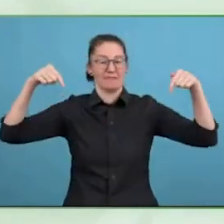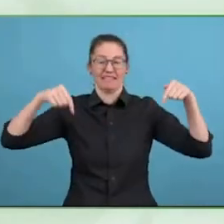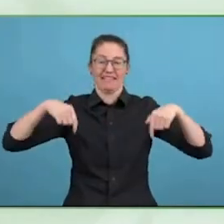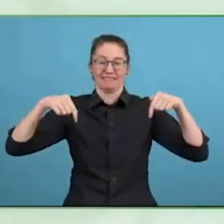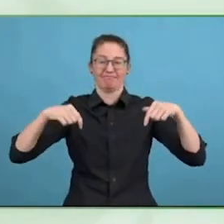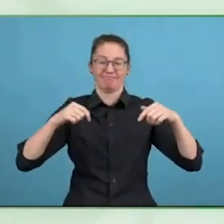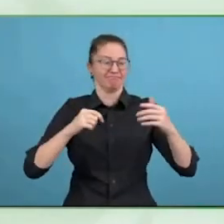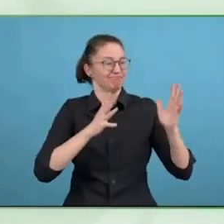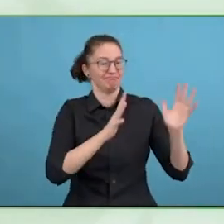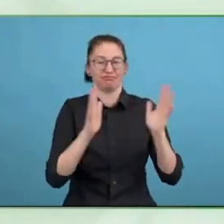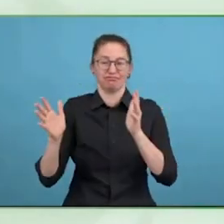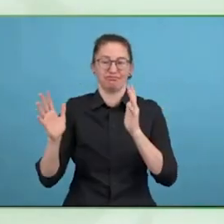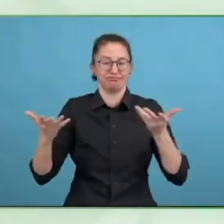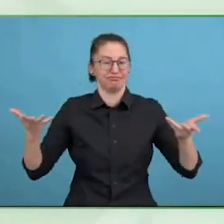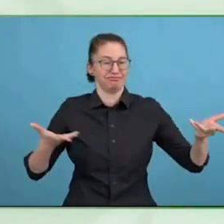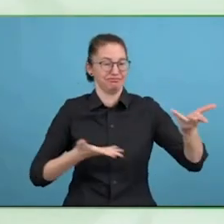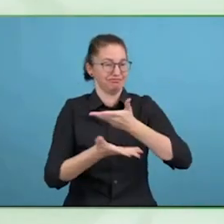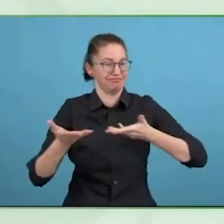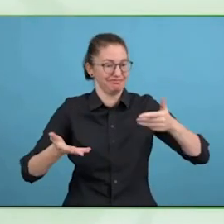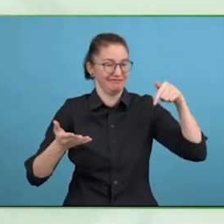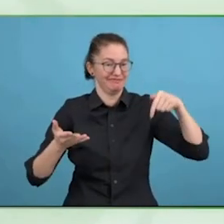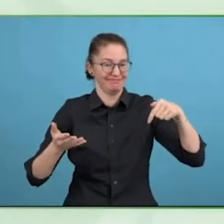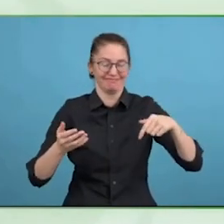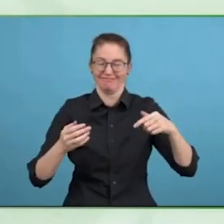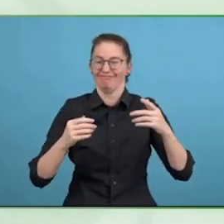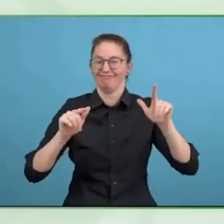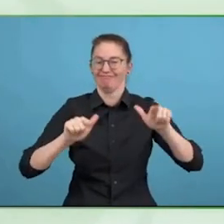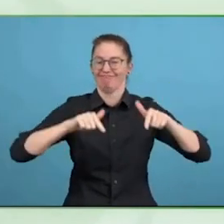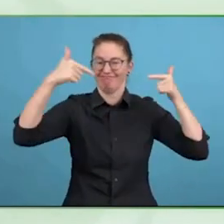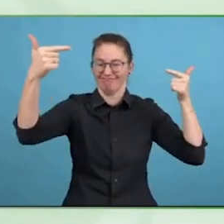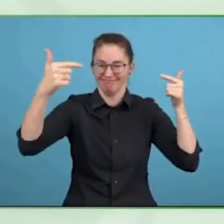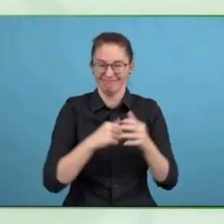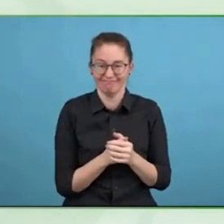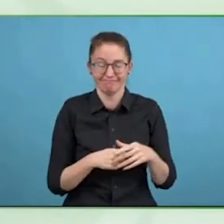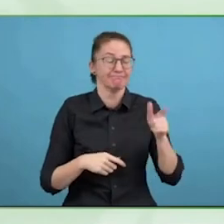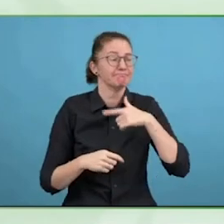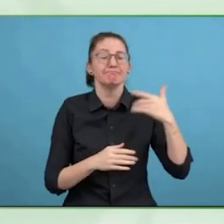self-assessment tool, I am Susan Scott-Parker, the strategic adviser